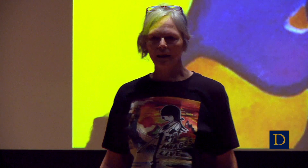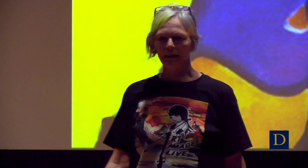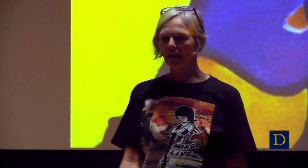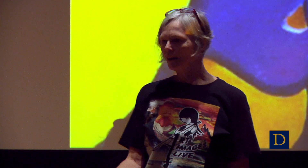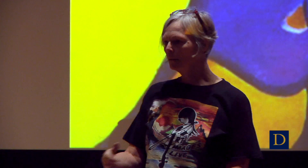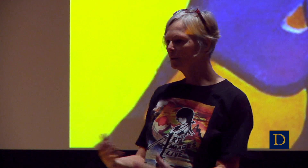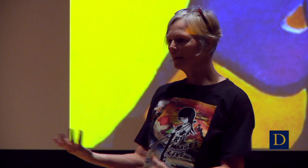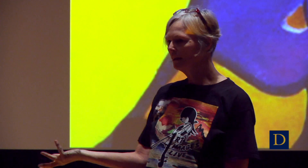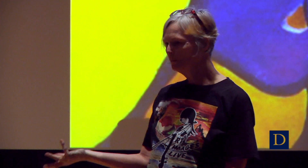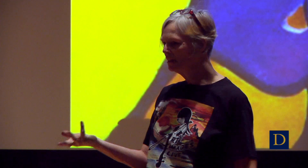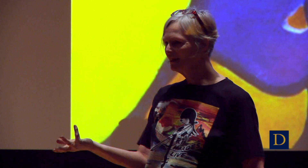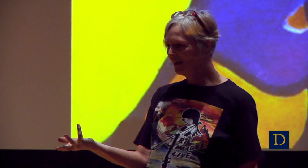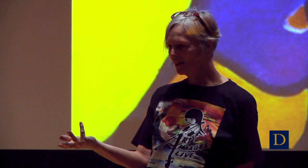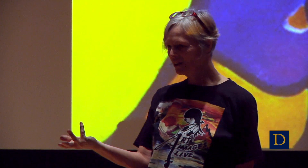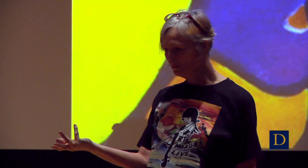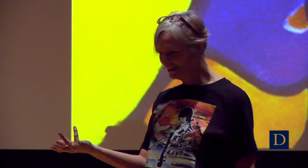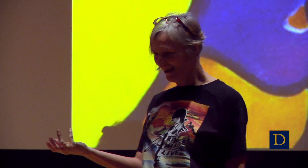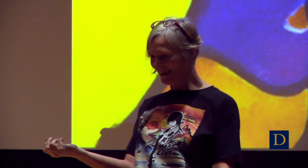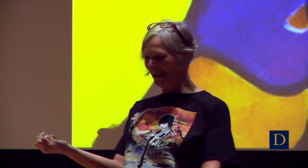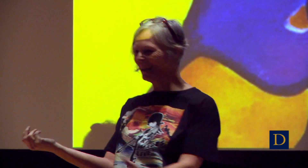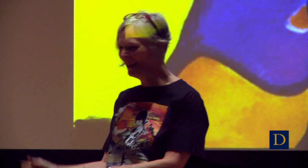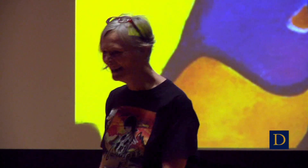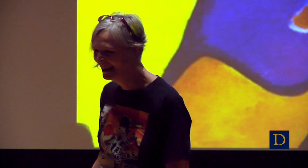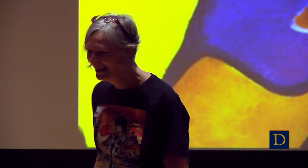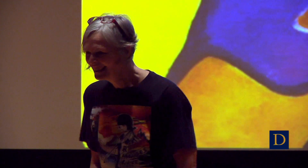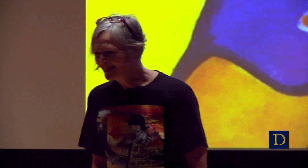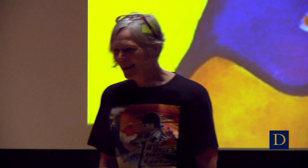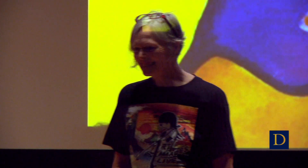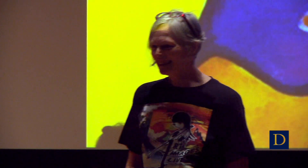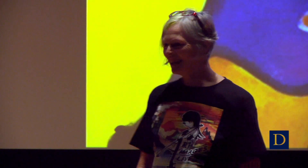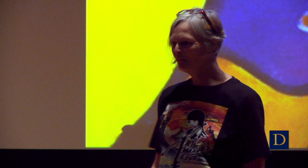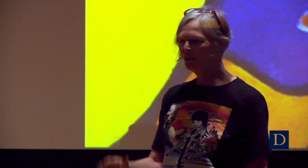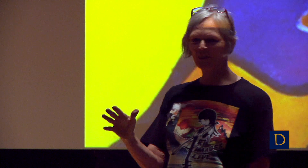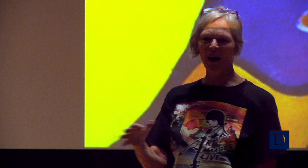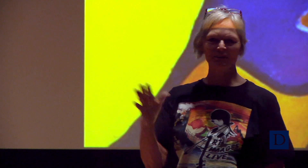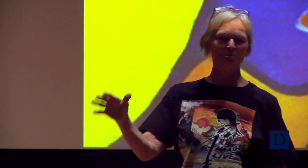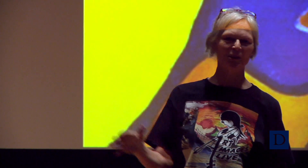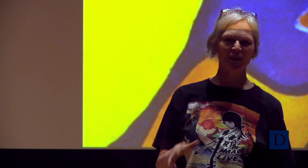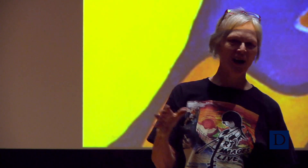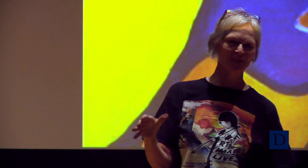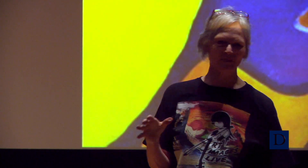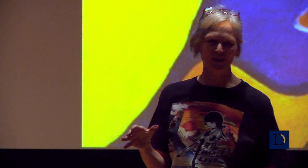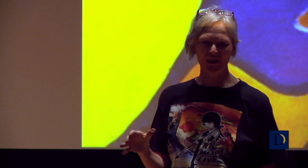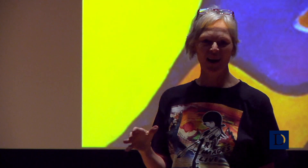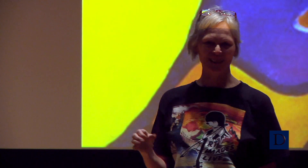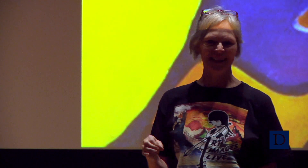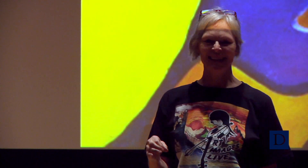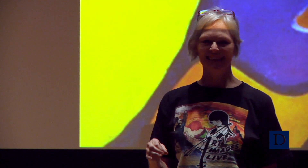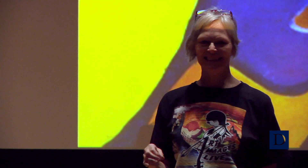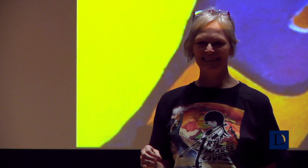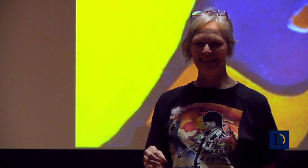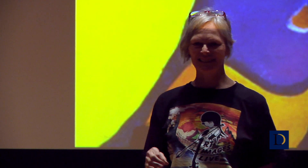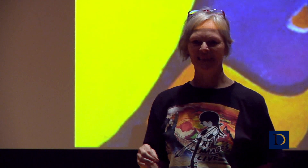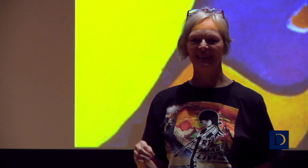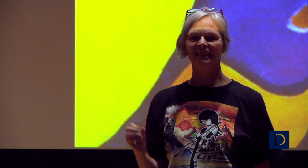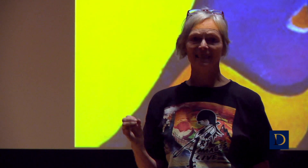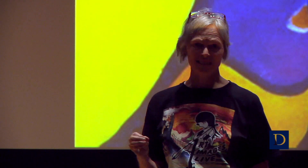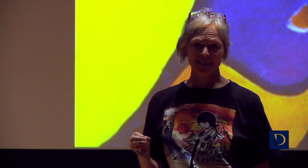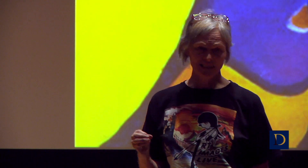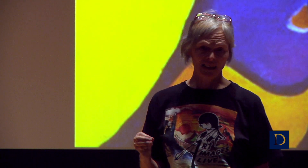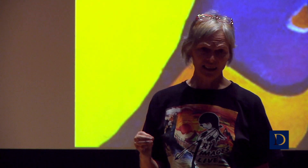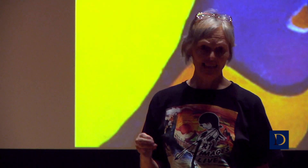And I thought it was like, coming to the art club and talking. So I said, I put her off, and put her off, and put her off, until he died,